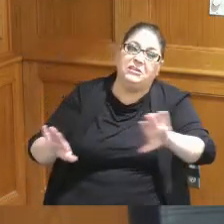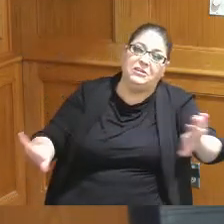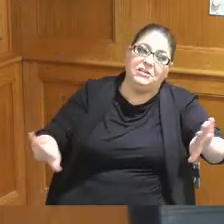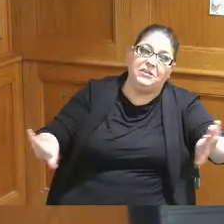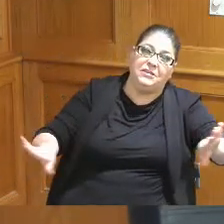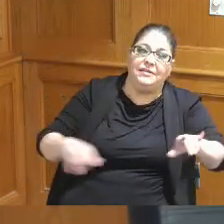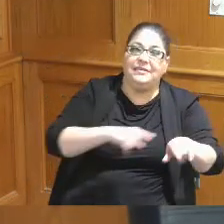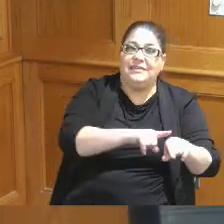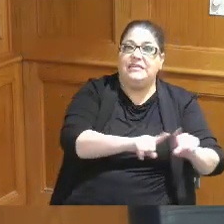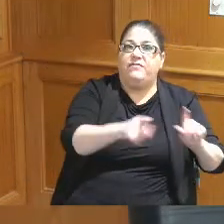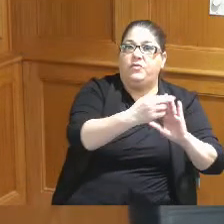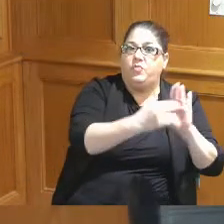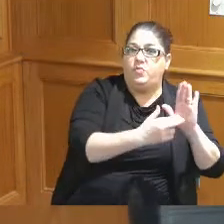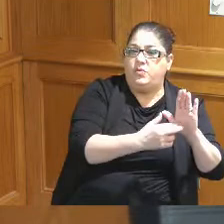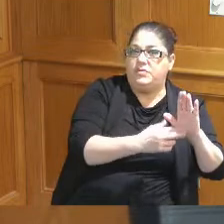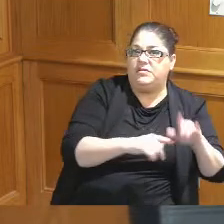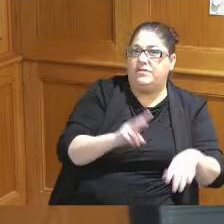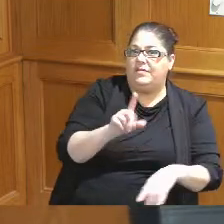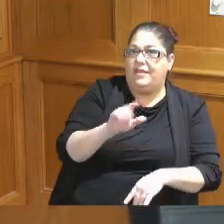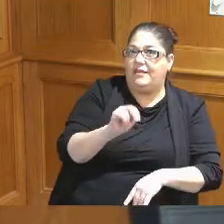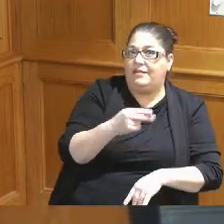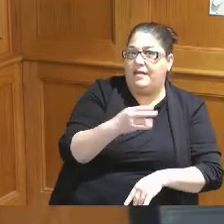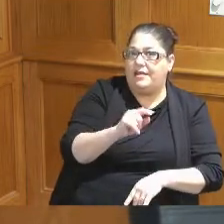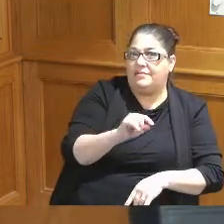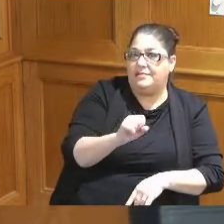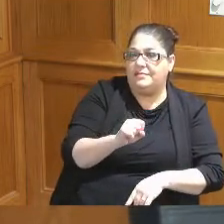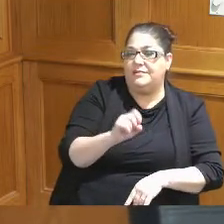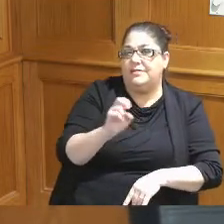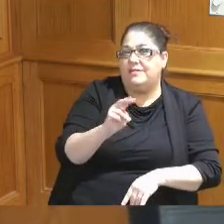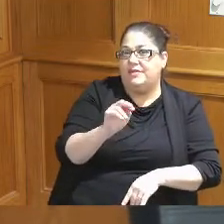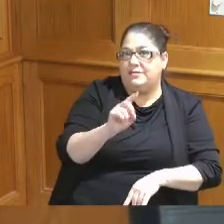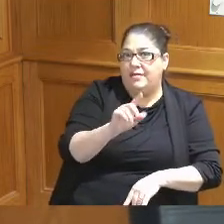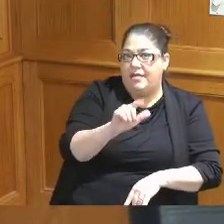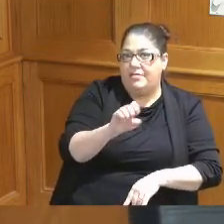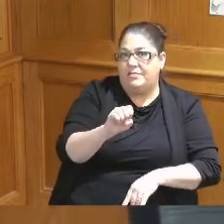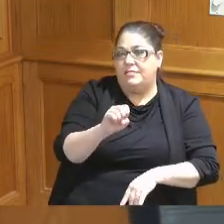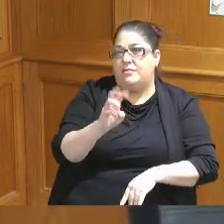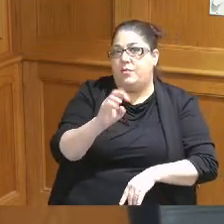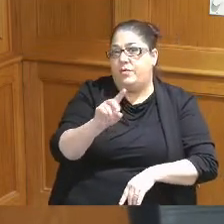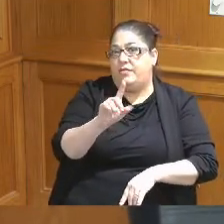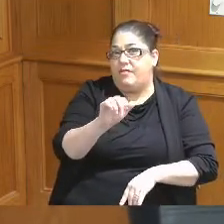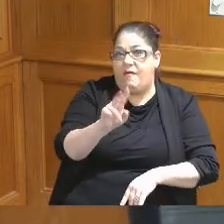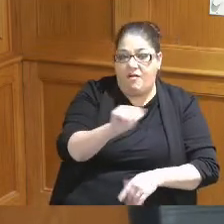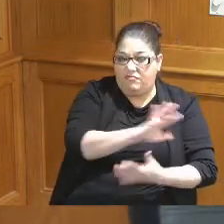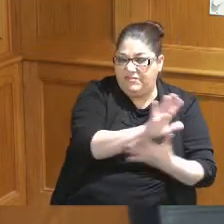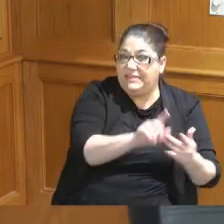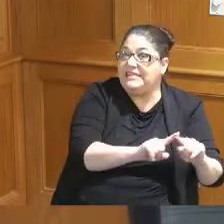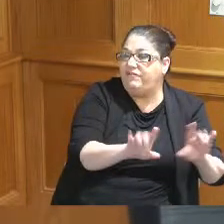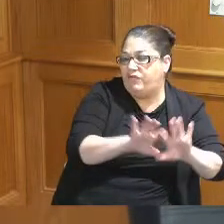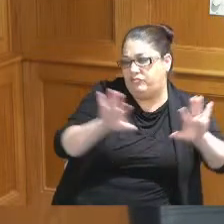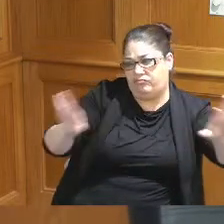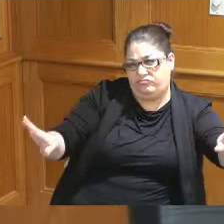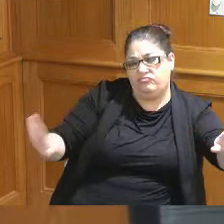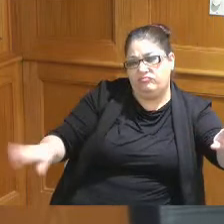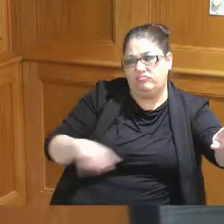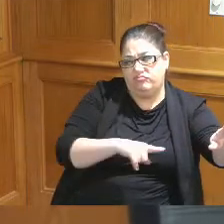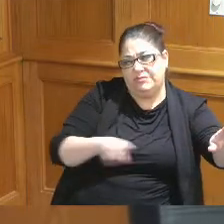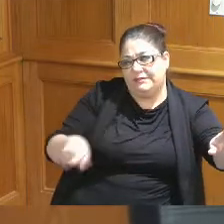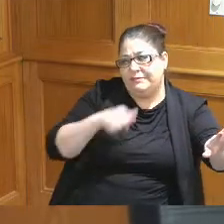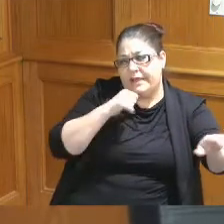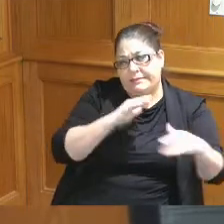Lincoln Heights or Evendale or Woodlawn and it just seems to me that we rush on certain